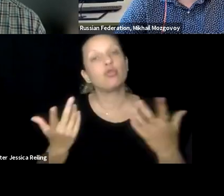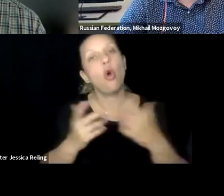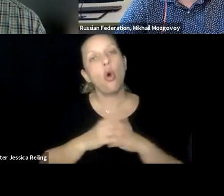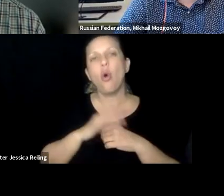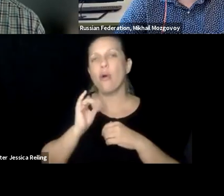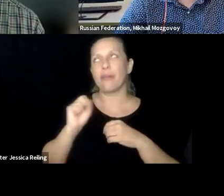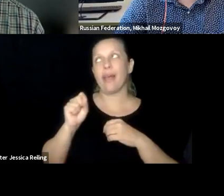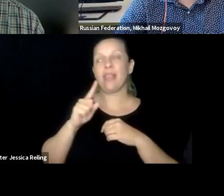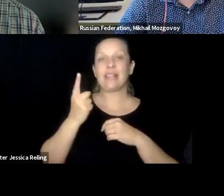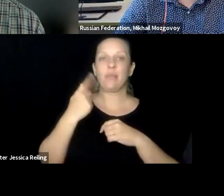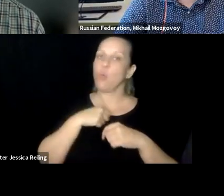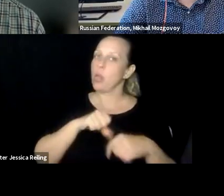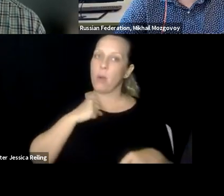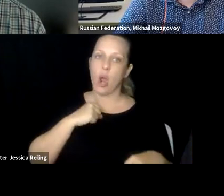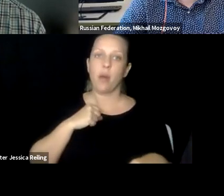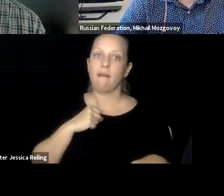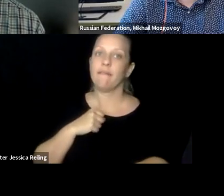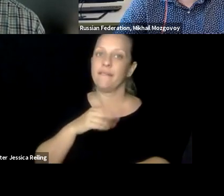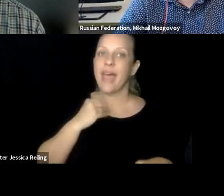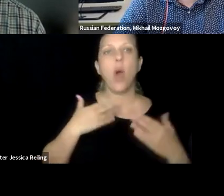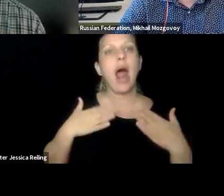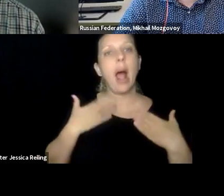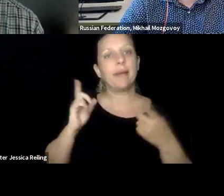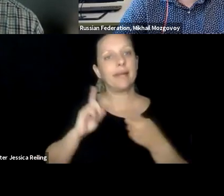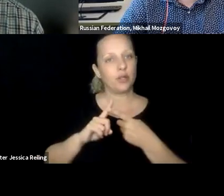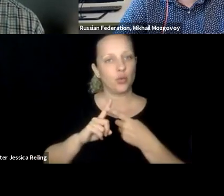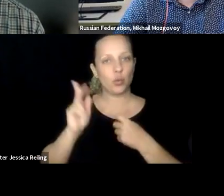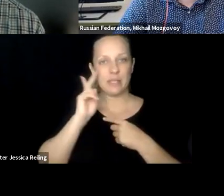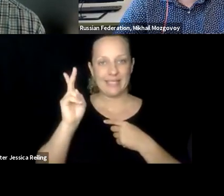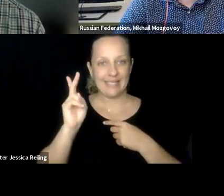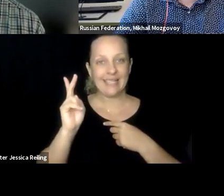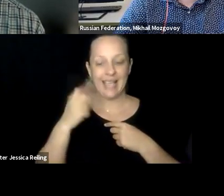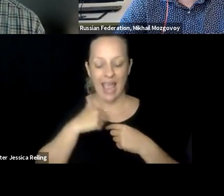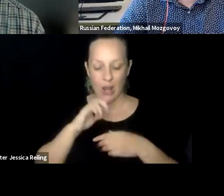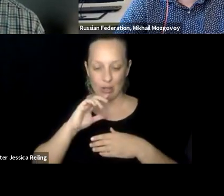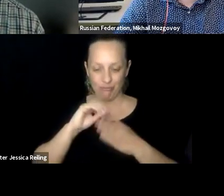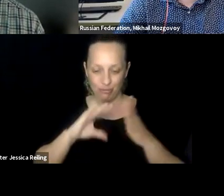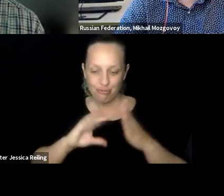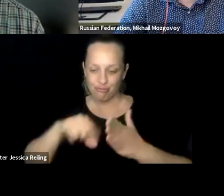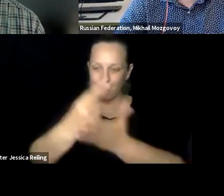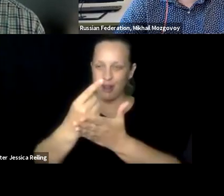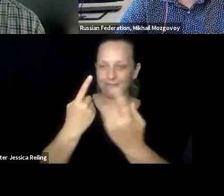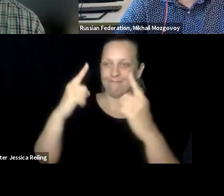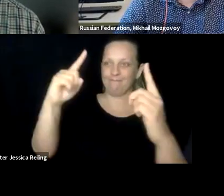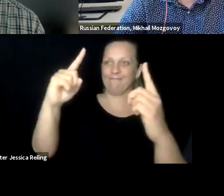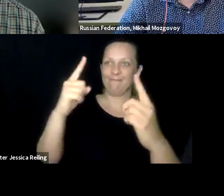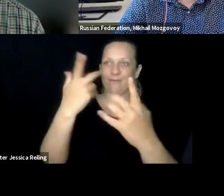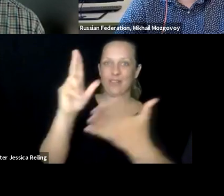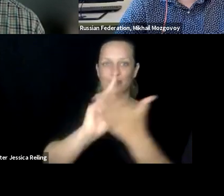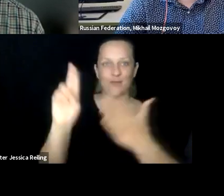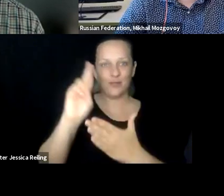has grown, seen steady growth in numbers over the years. And, yeah, so it's something that we are very proud of and we're happy